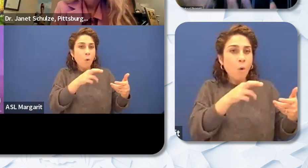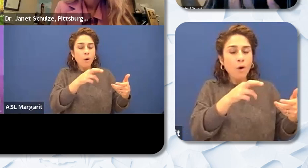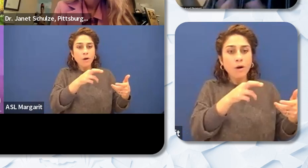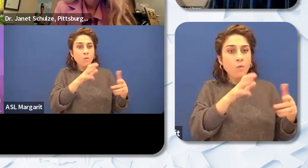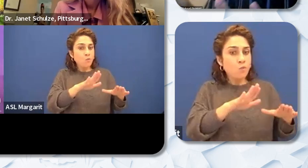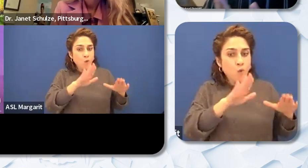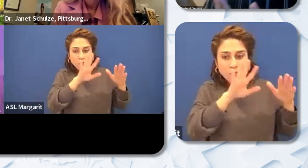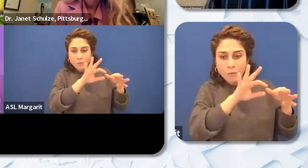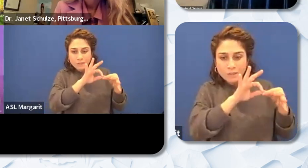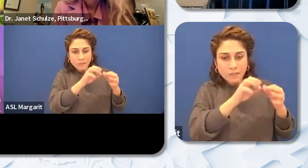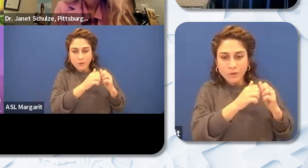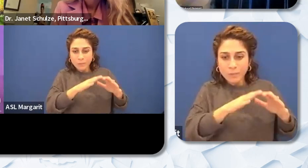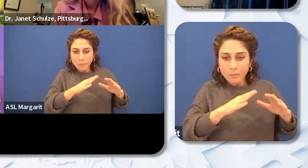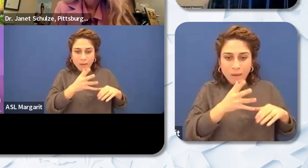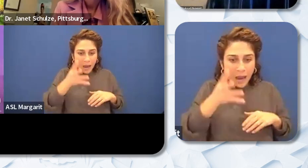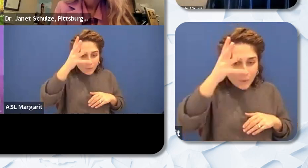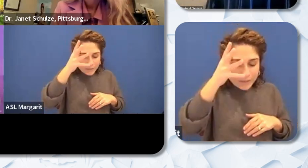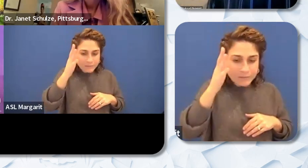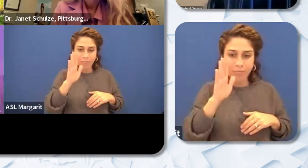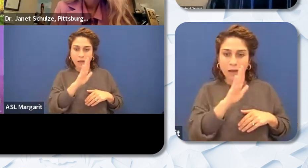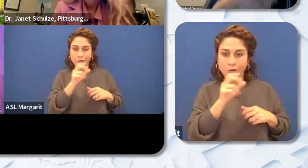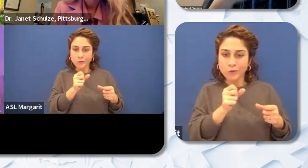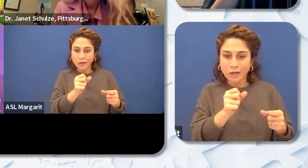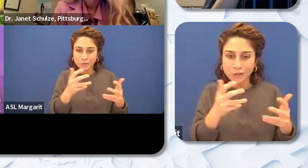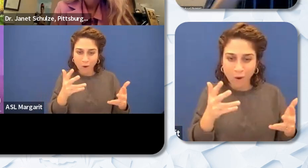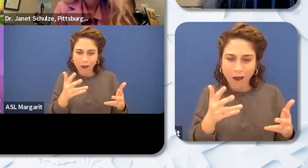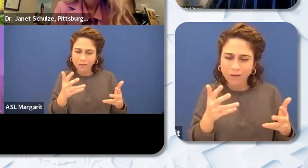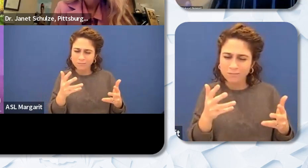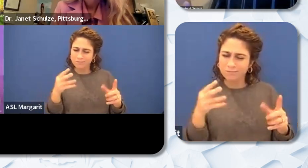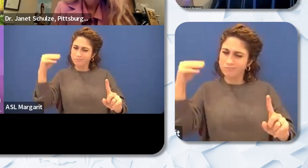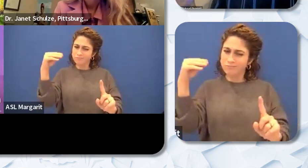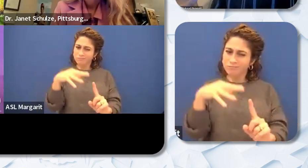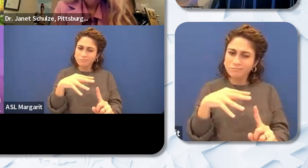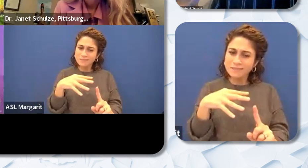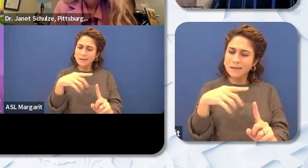are some of the strategies that they that they do.” Because sometimes you don't necessarily get